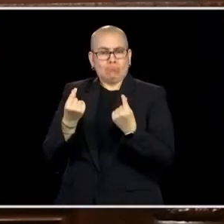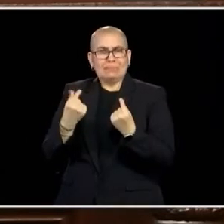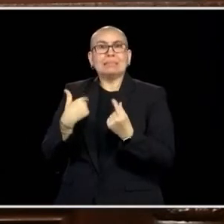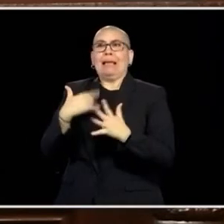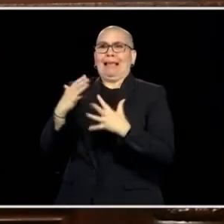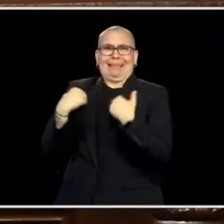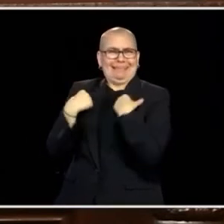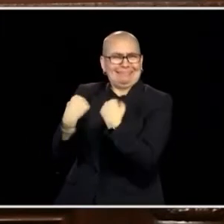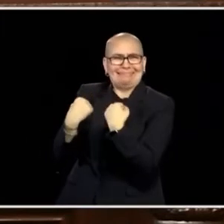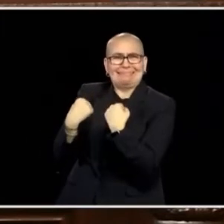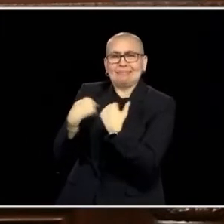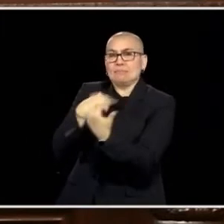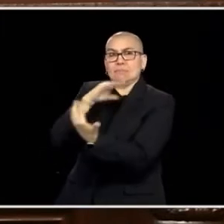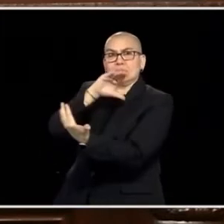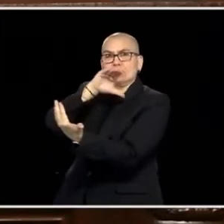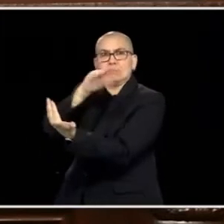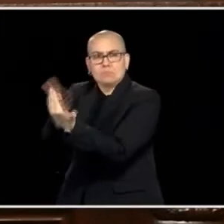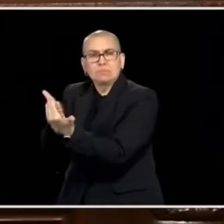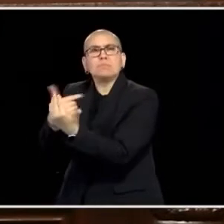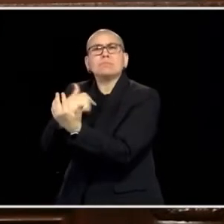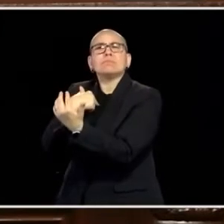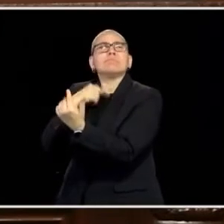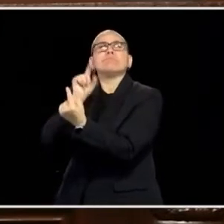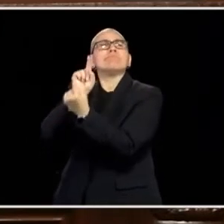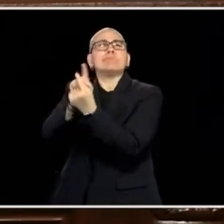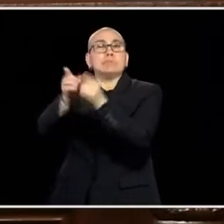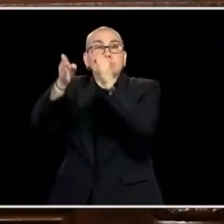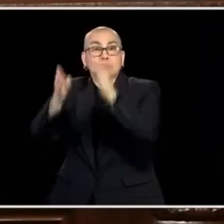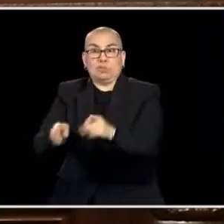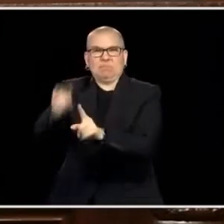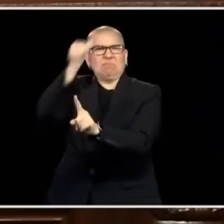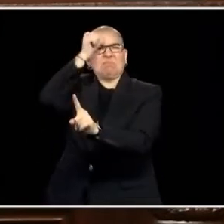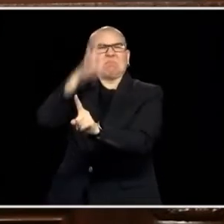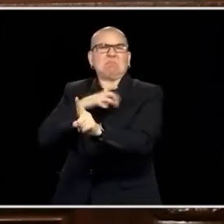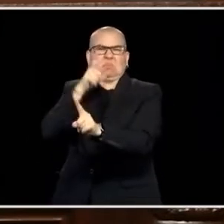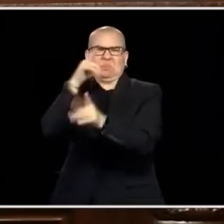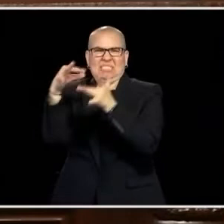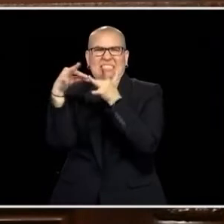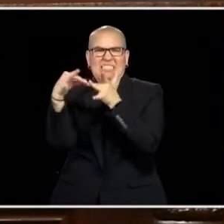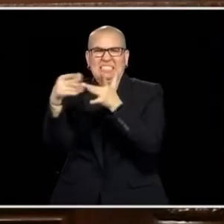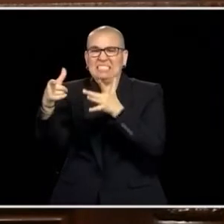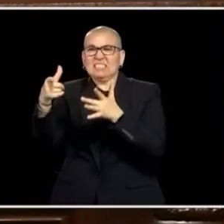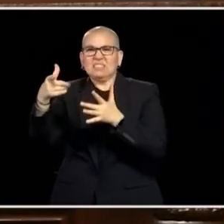LOCAL REPRESENTATIVE WHO WAS ALREADY DIRTY UP TO THE KNEES BY HELPING PEOPLE CLEAN, WAS THERE COMFORTING CHILDREN AND